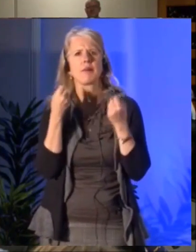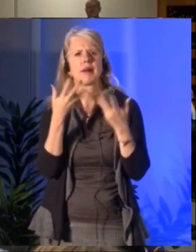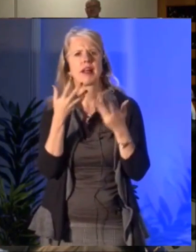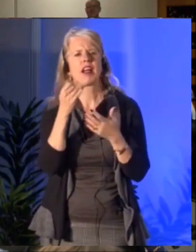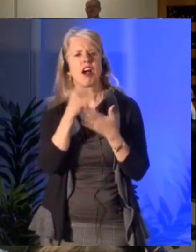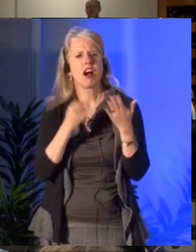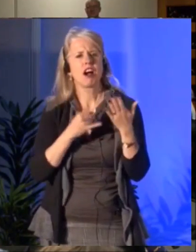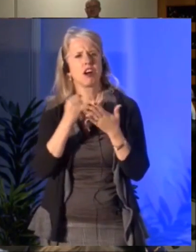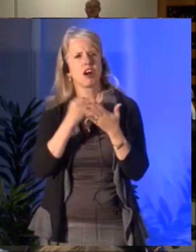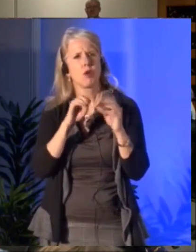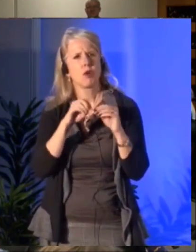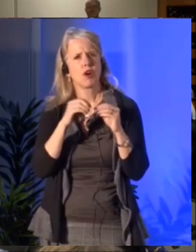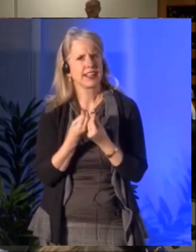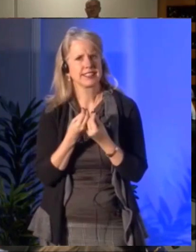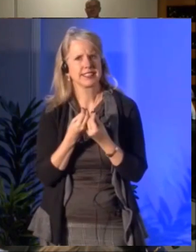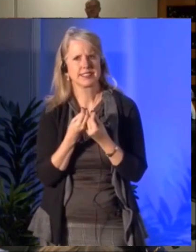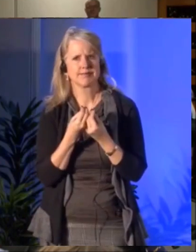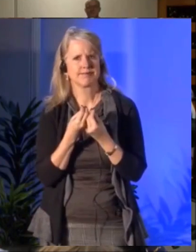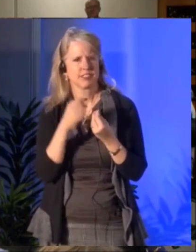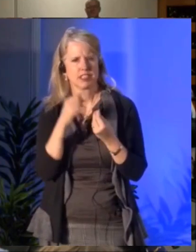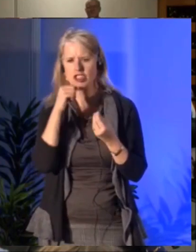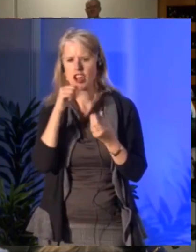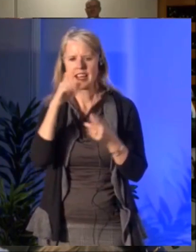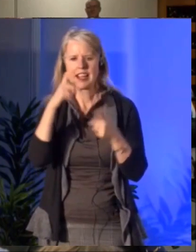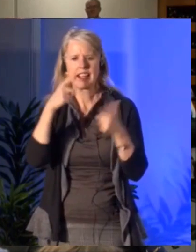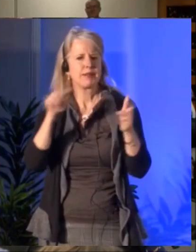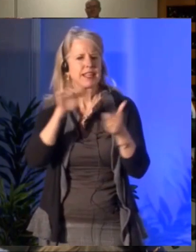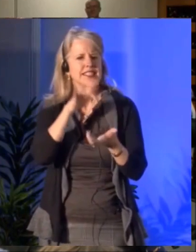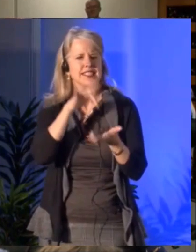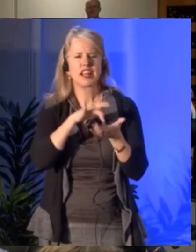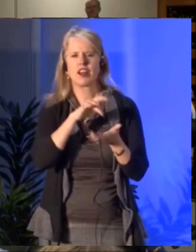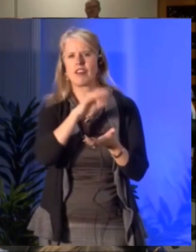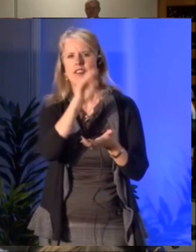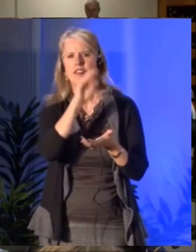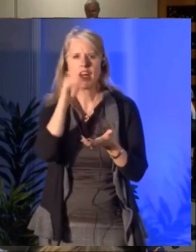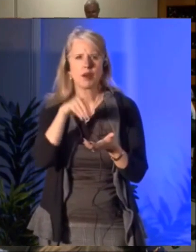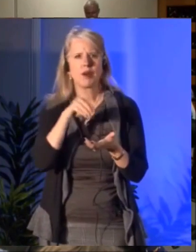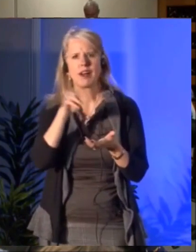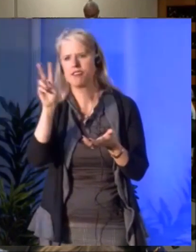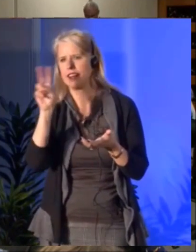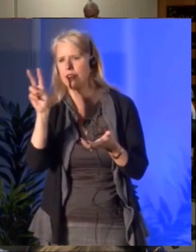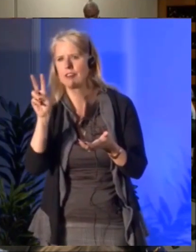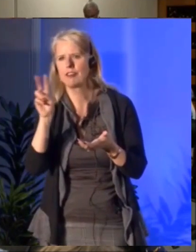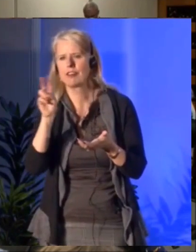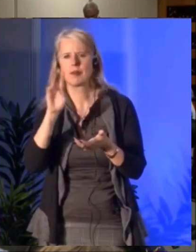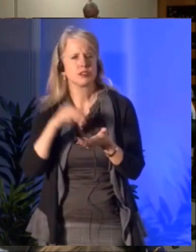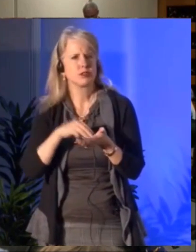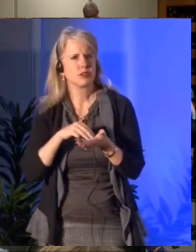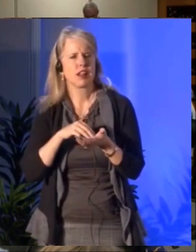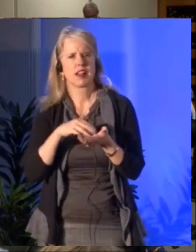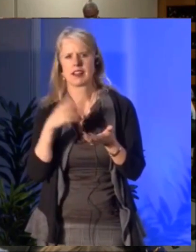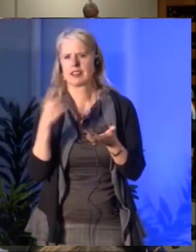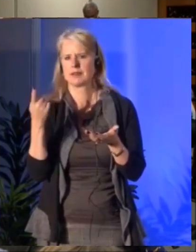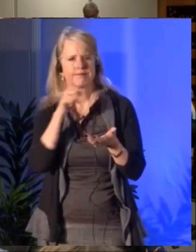that are not [french language]. And the Community Foundation of Ottawa just released information before Christmas